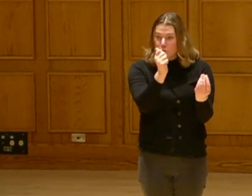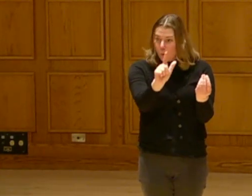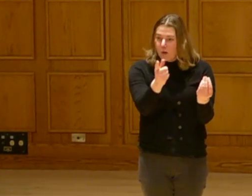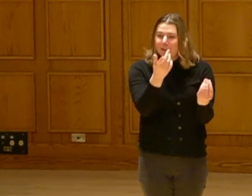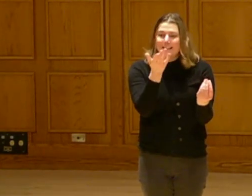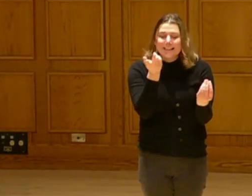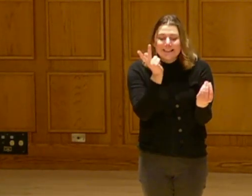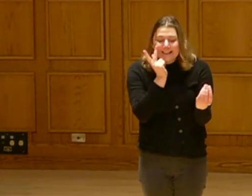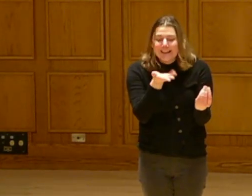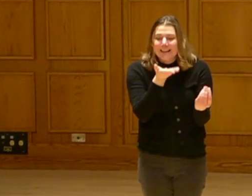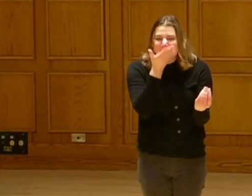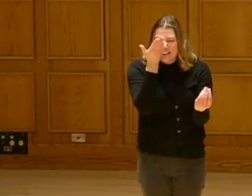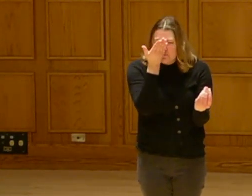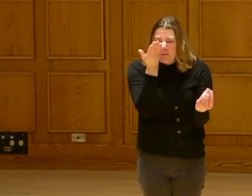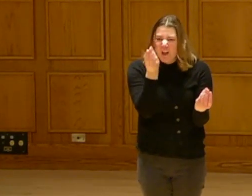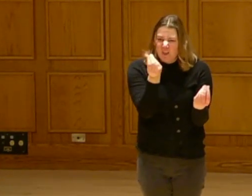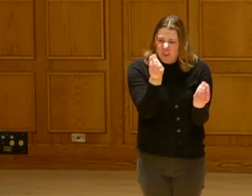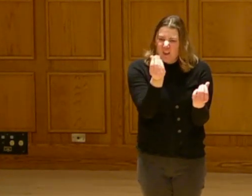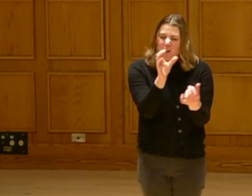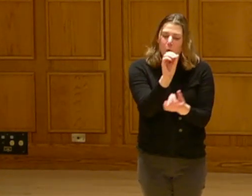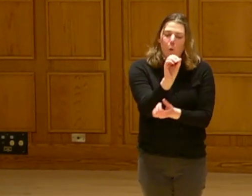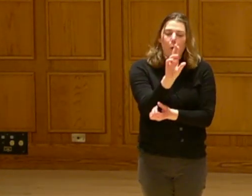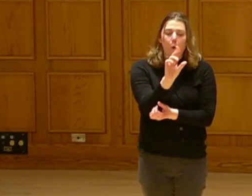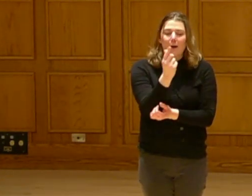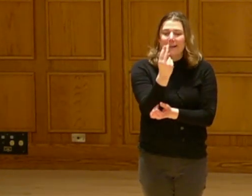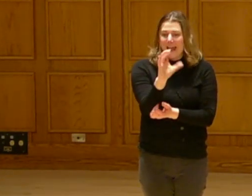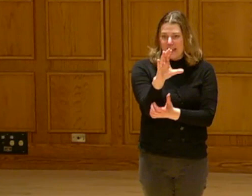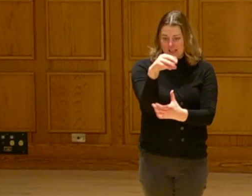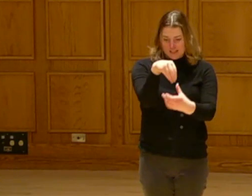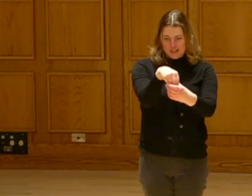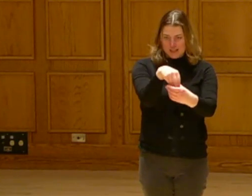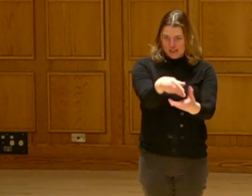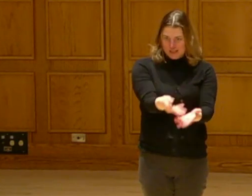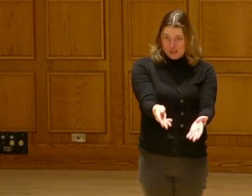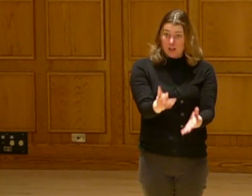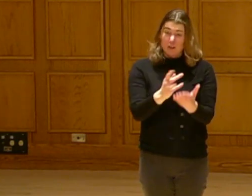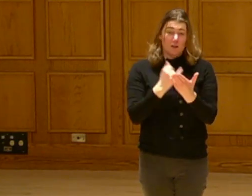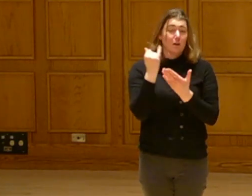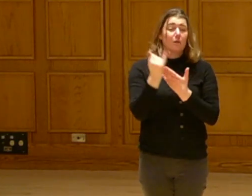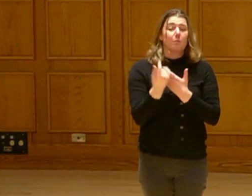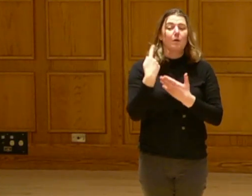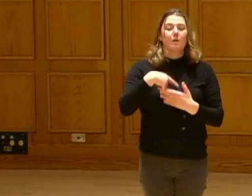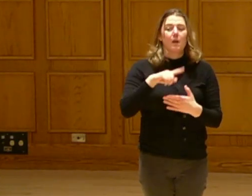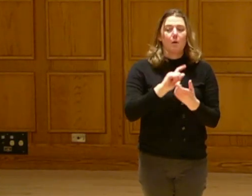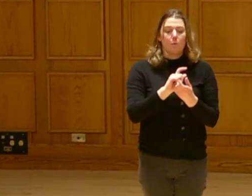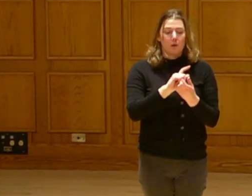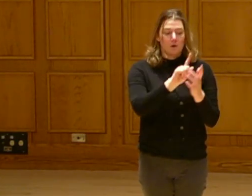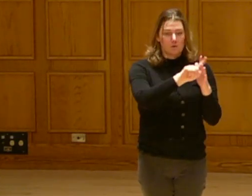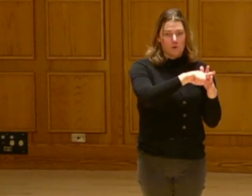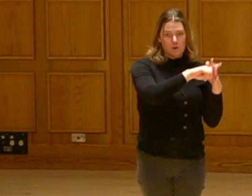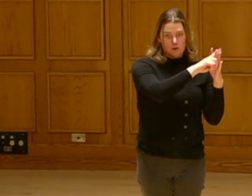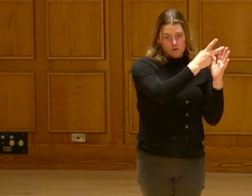Now you can look at the soil and see and smell the organic matter within it.